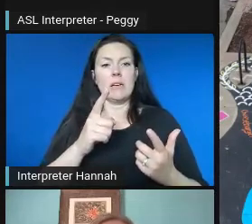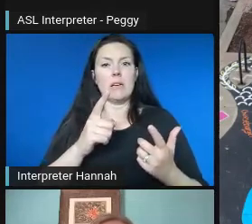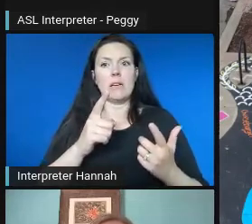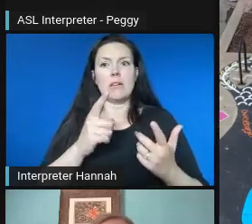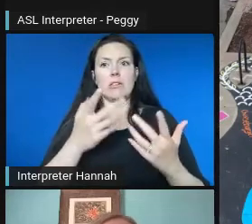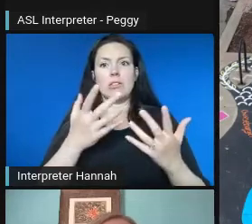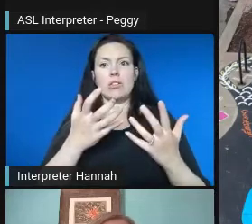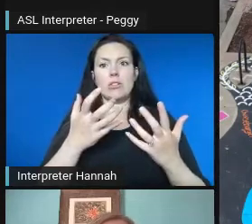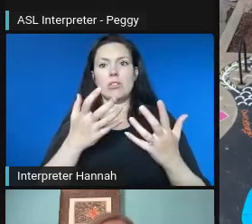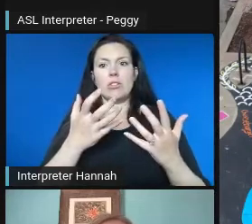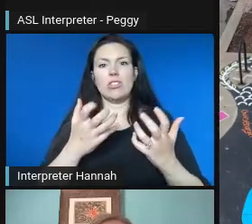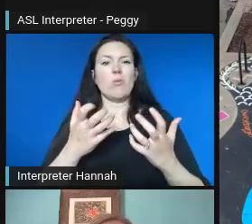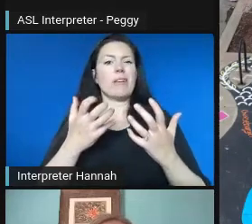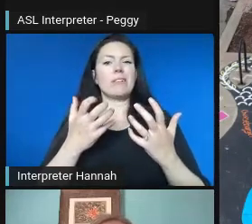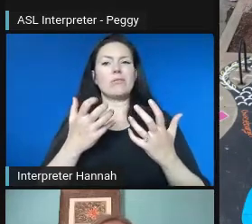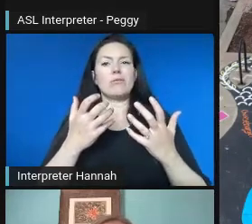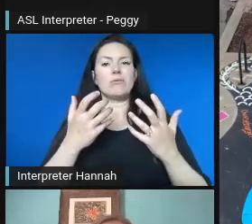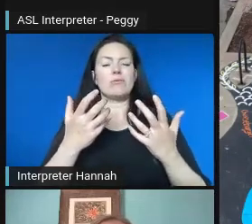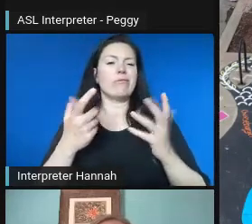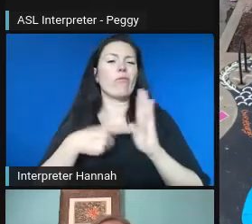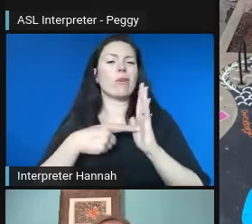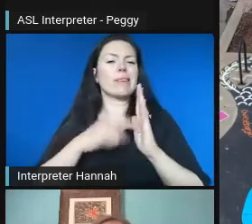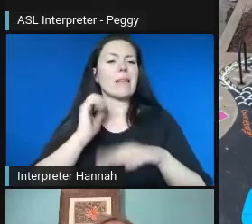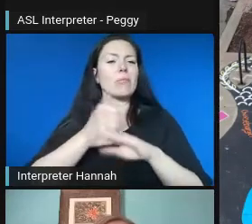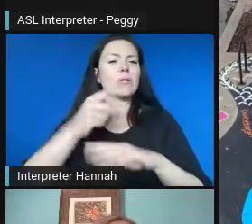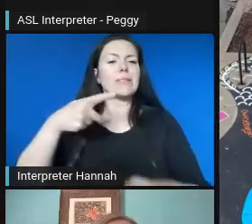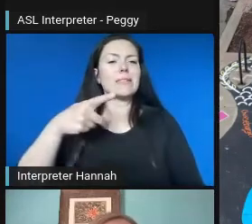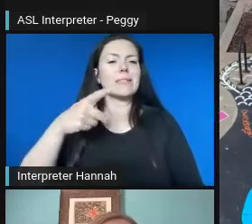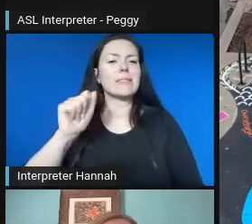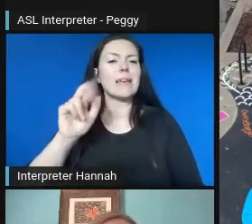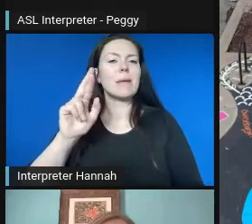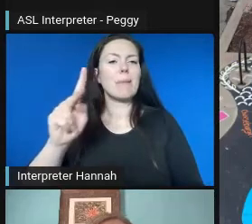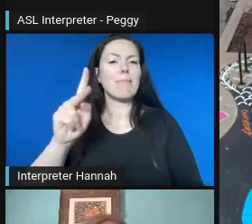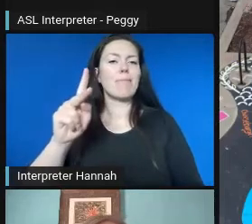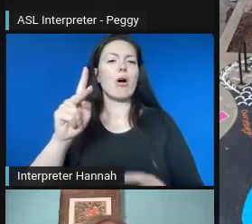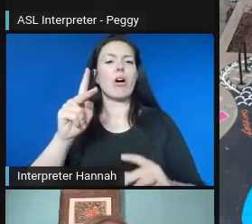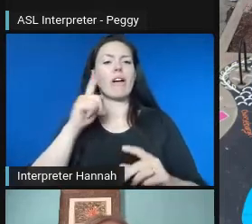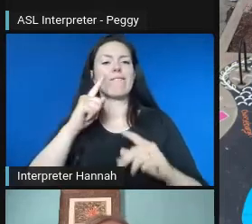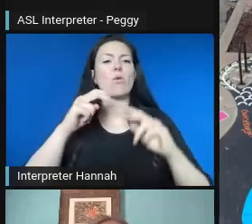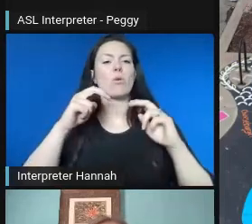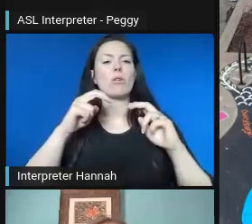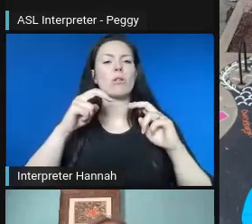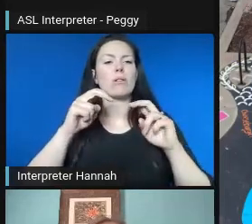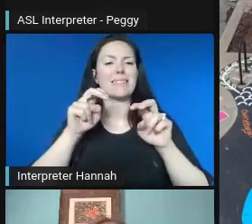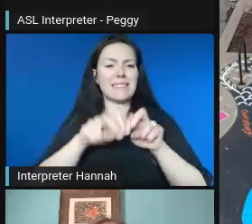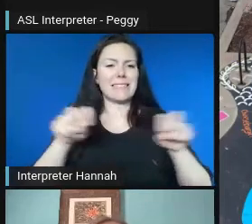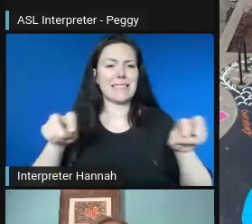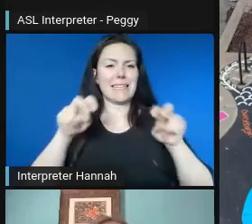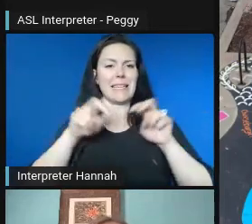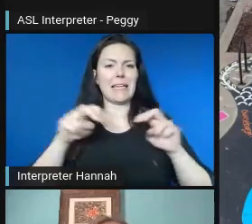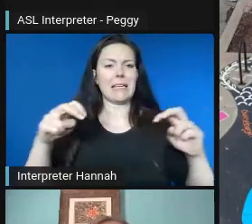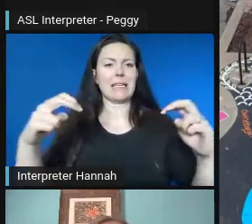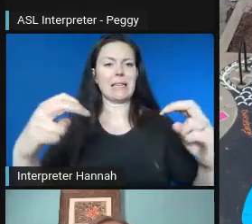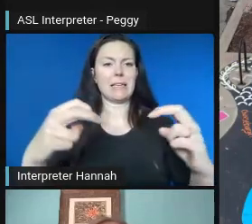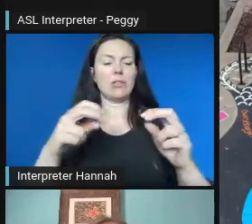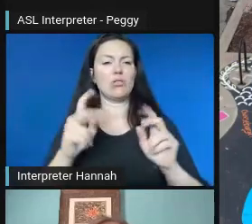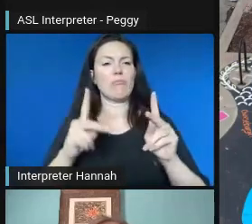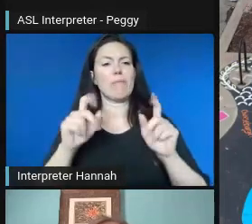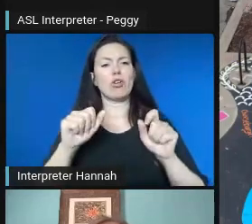kind of have a seating area out in the street or adding lighting into the district. And with the time line and the budget that we had for